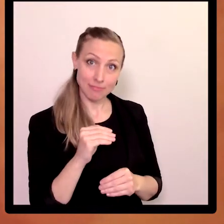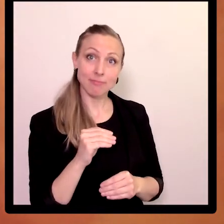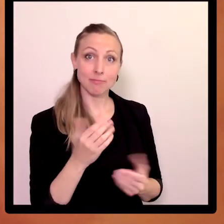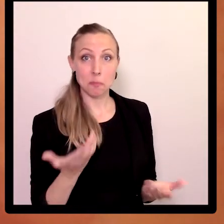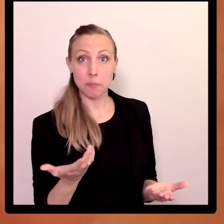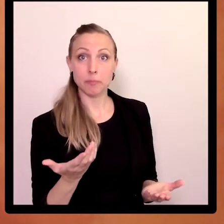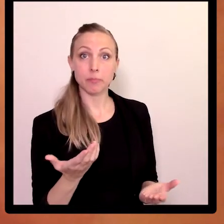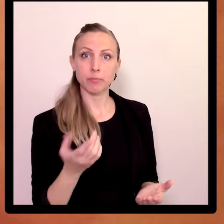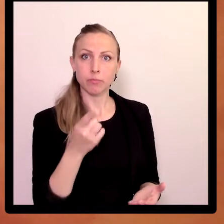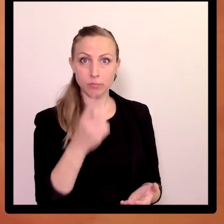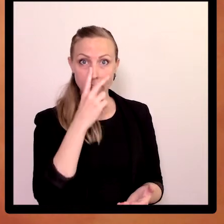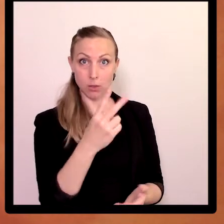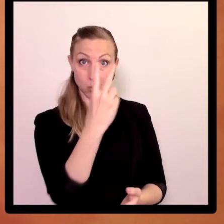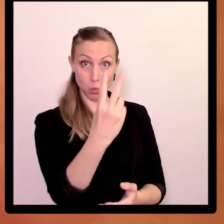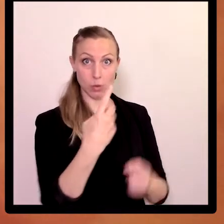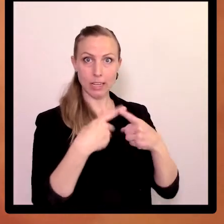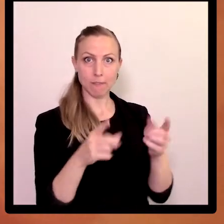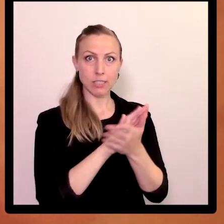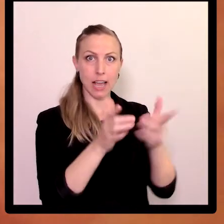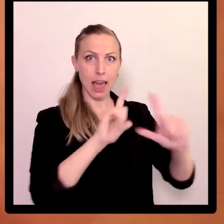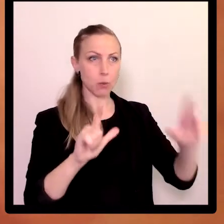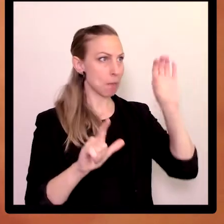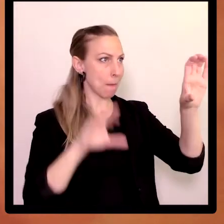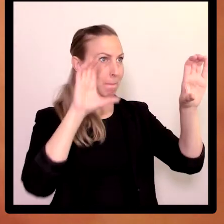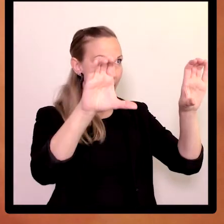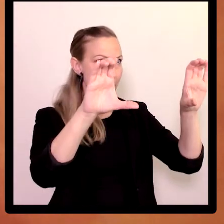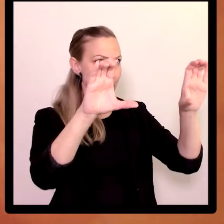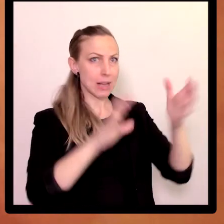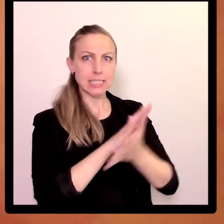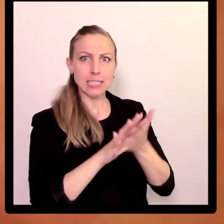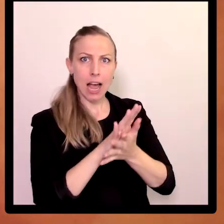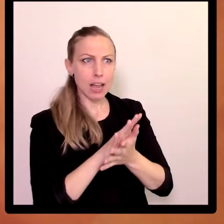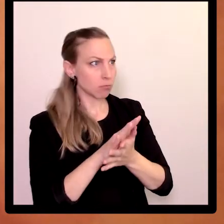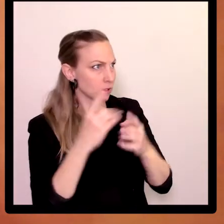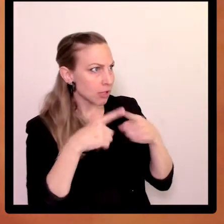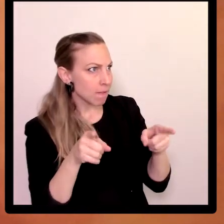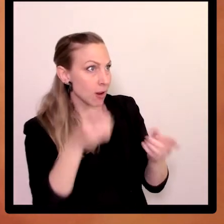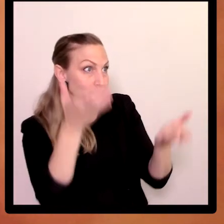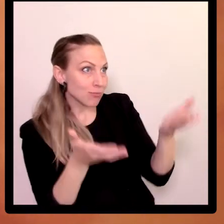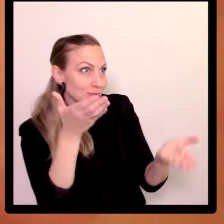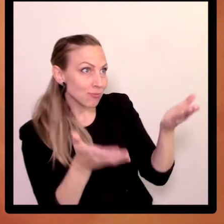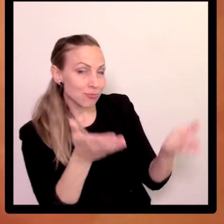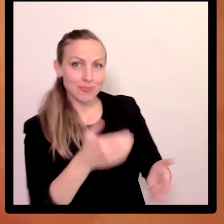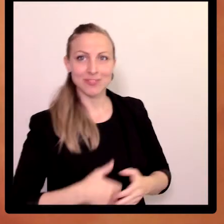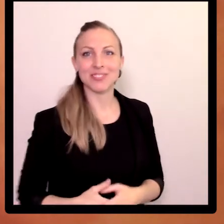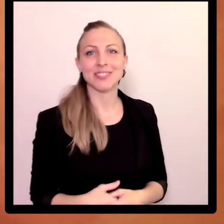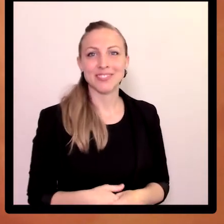and you can also compare the different signs, between languages, to each other.